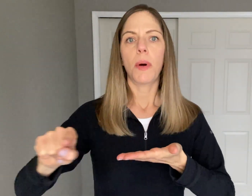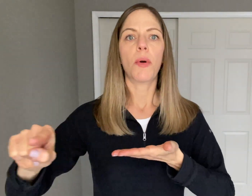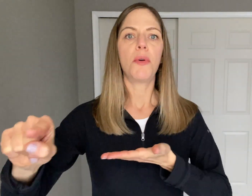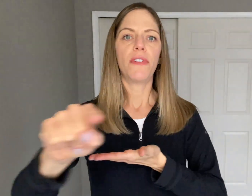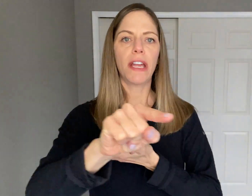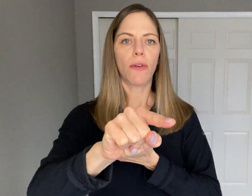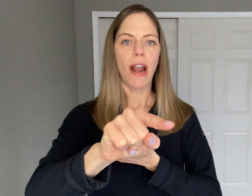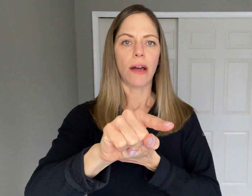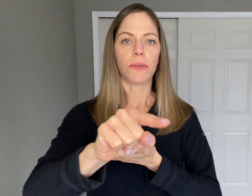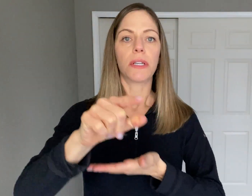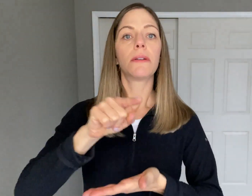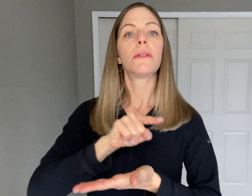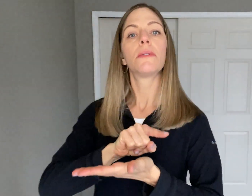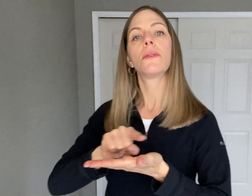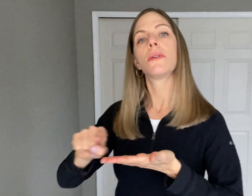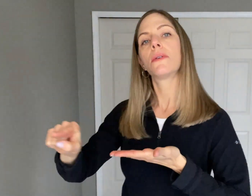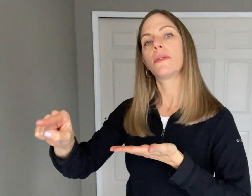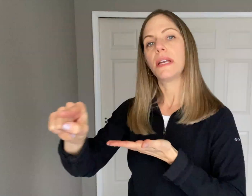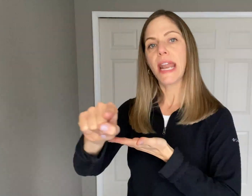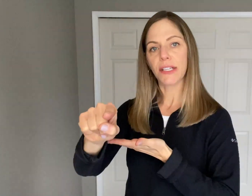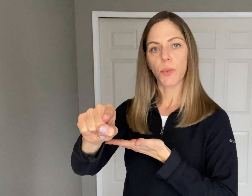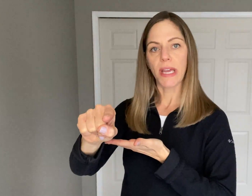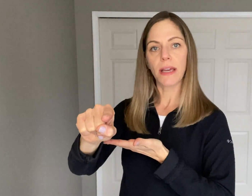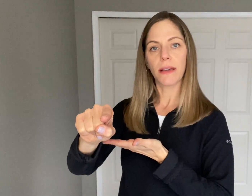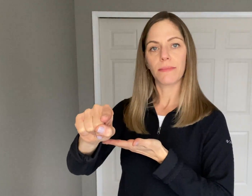but we're moving it around. "Next week"